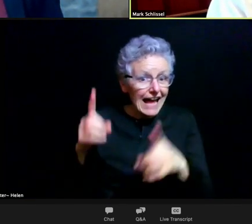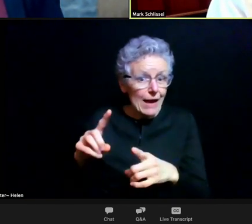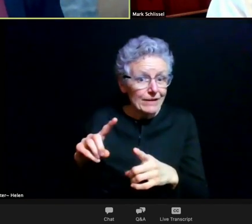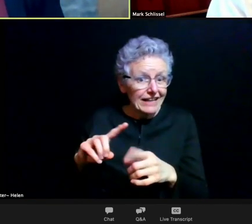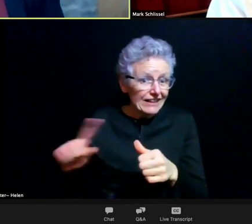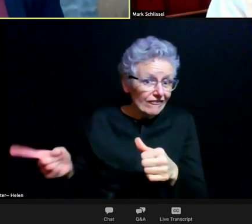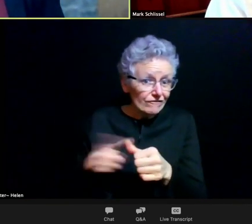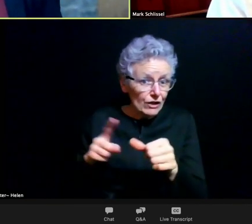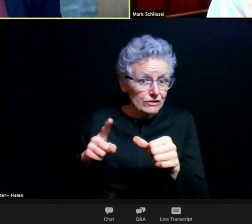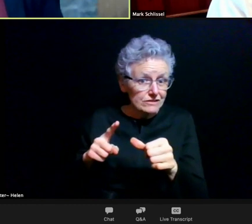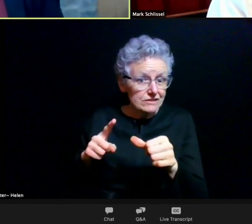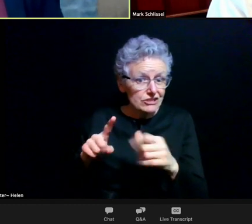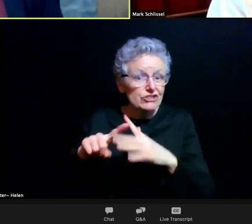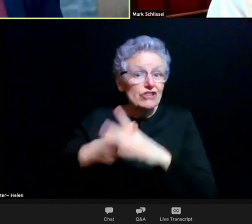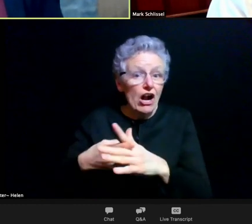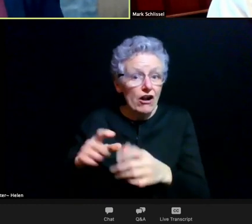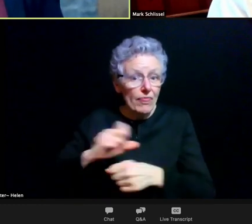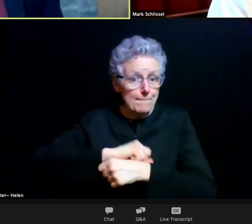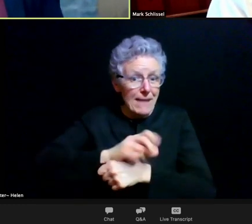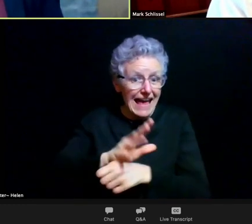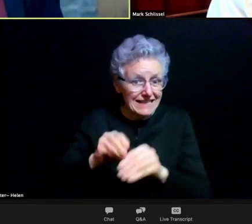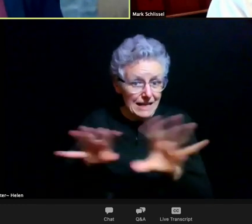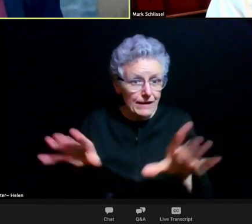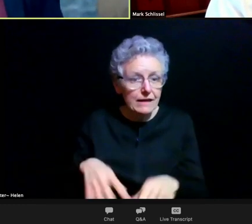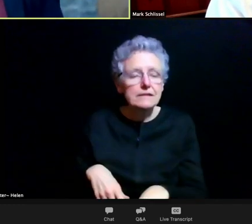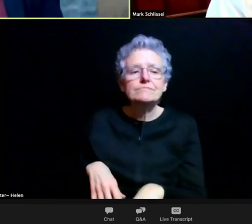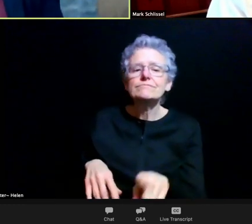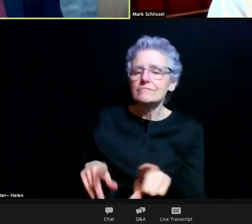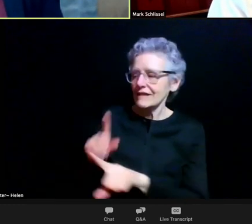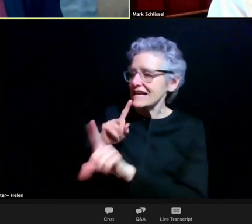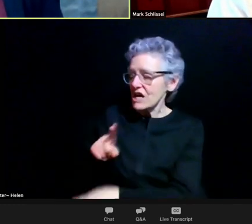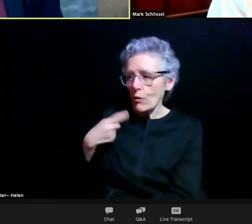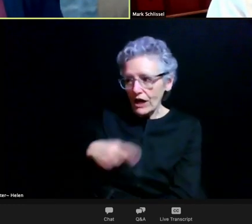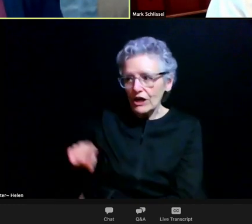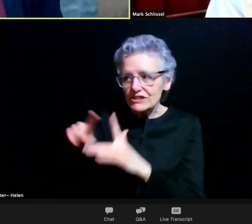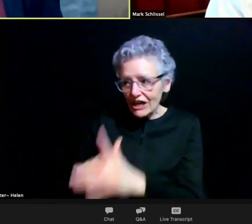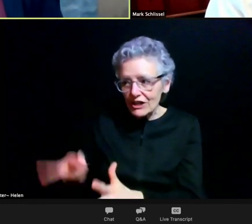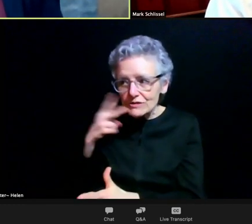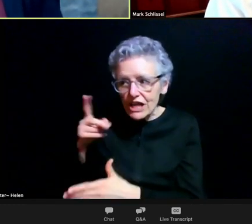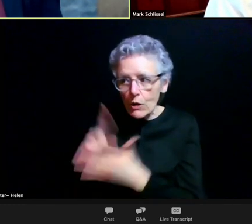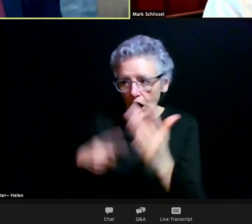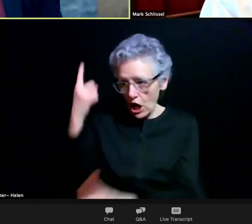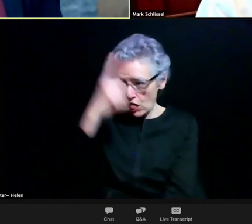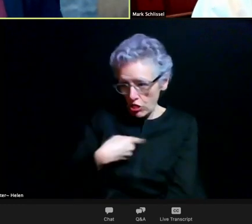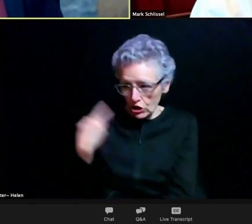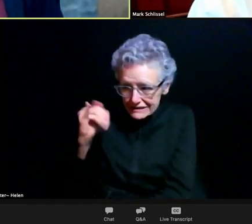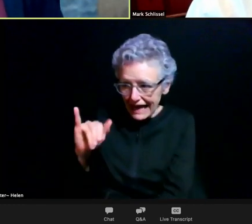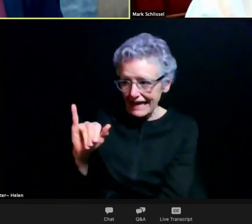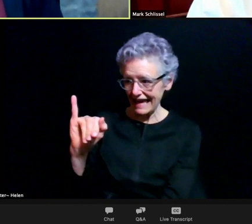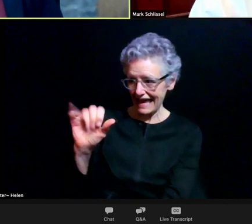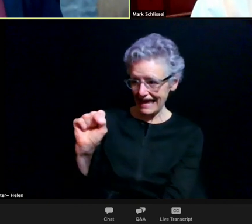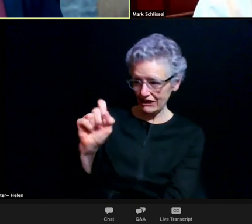And we're starting to see what that looks like in Israel where they've they have vaccinated a lot of their population. So it gives you a little peak